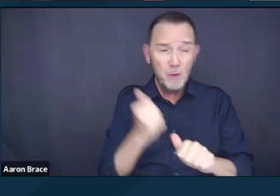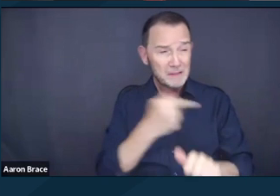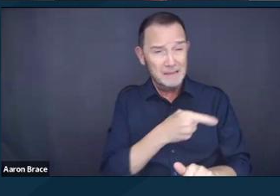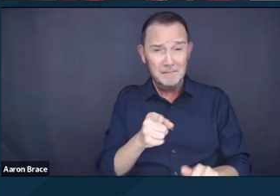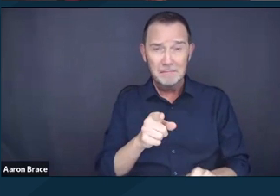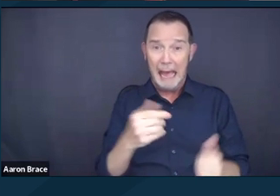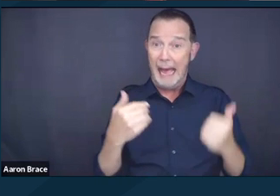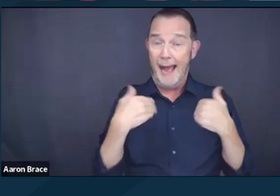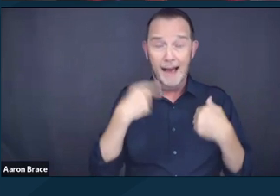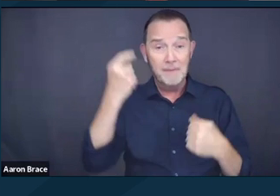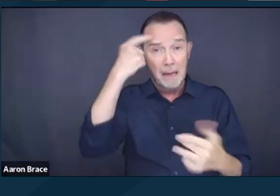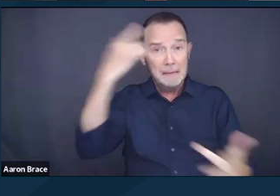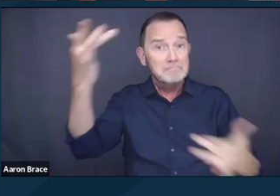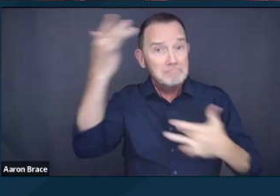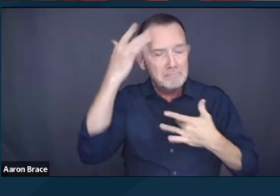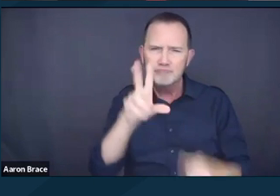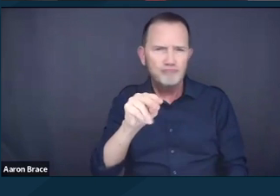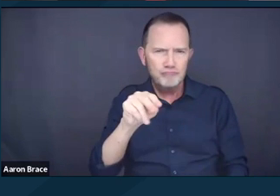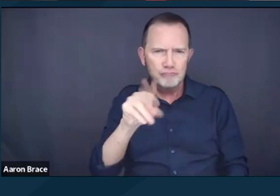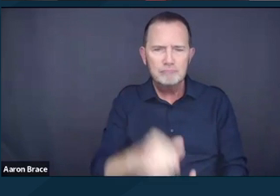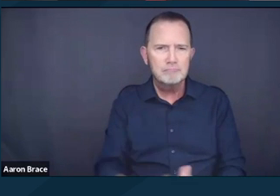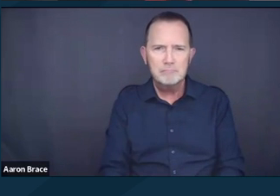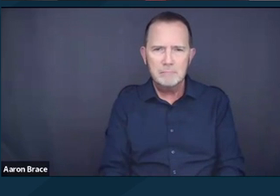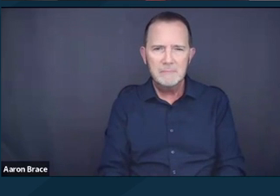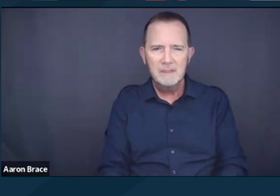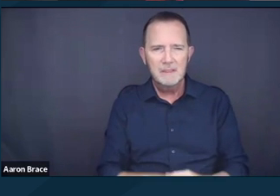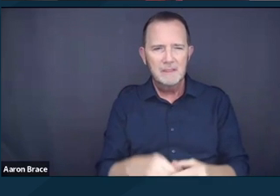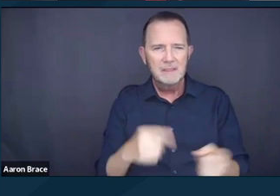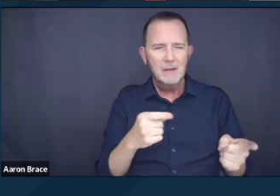and so mental health and homelessness should not be discussed interchangeably.